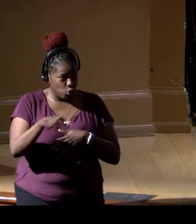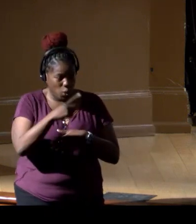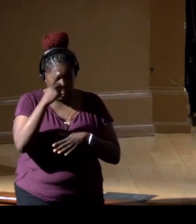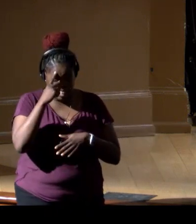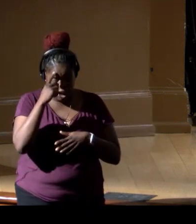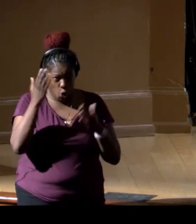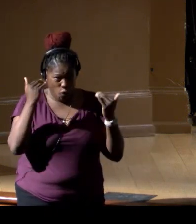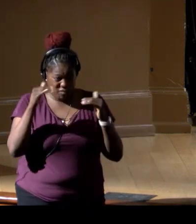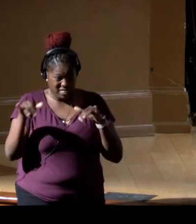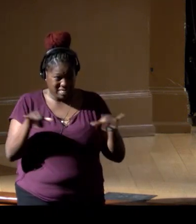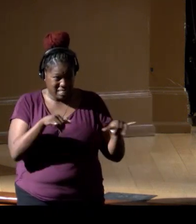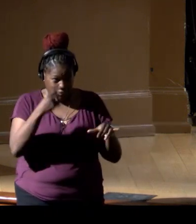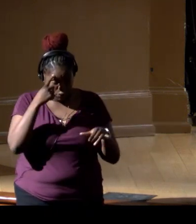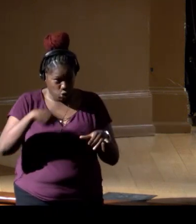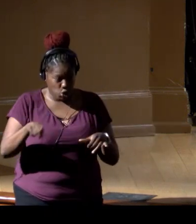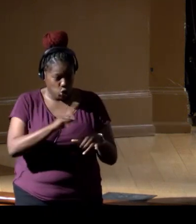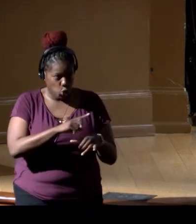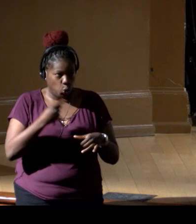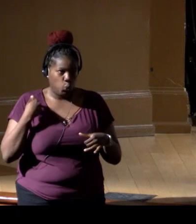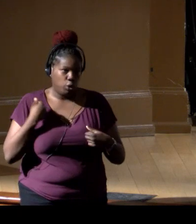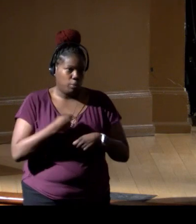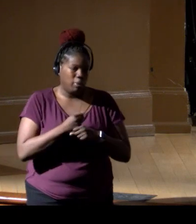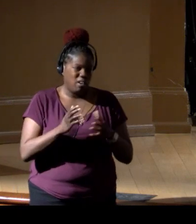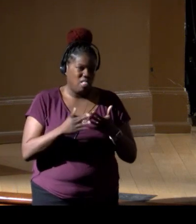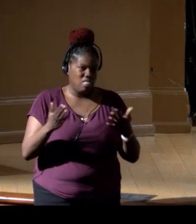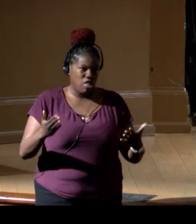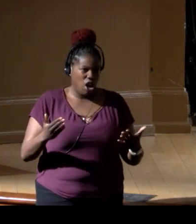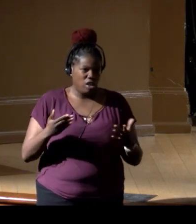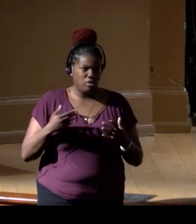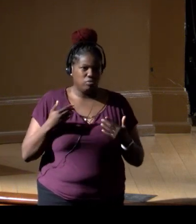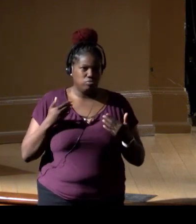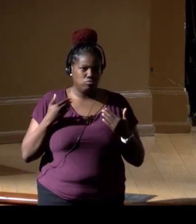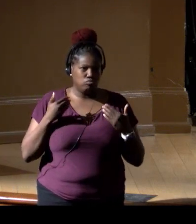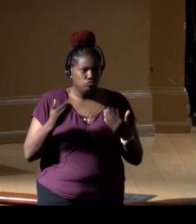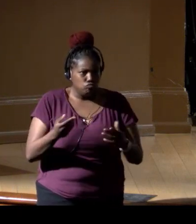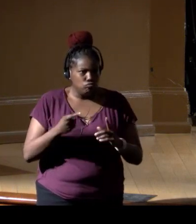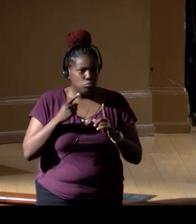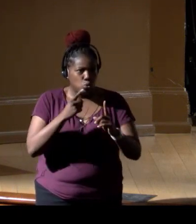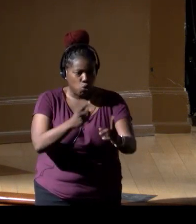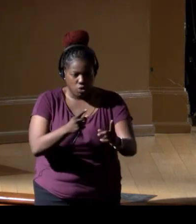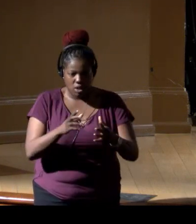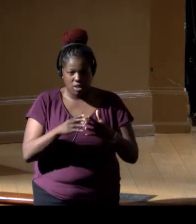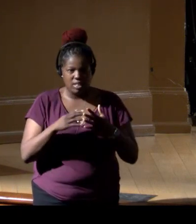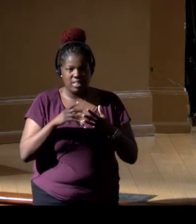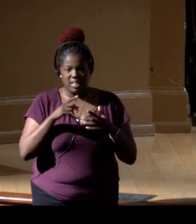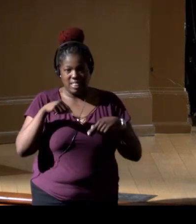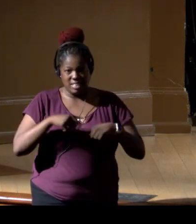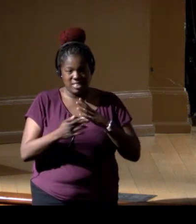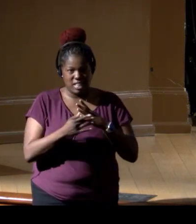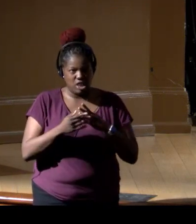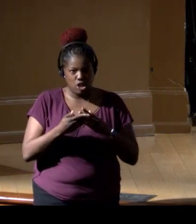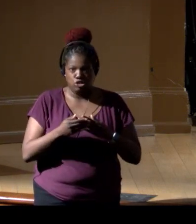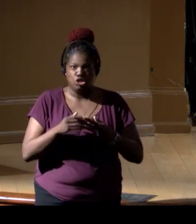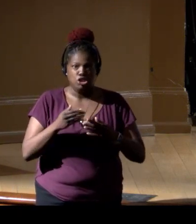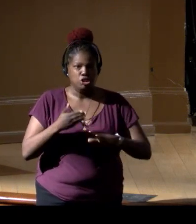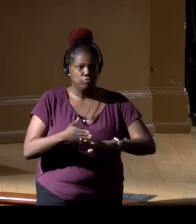We're making incredible progress. If we know anything, this technology is rapid. It is rapidly advancing, but we've gotta start implementing it,